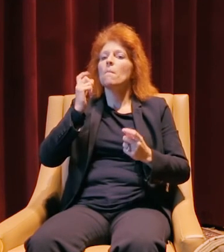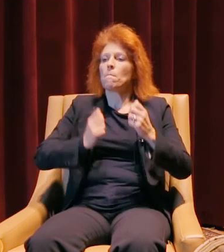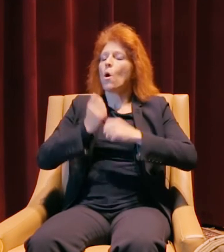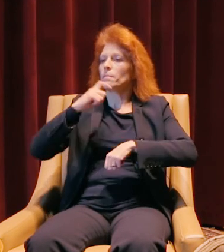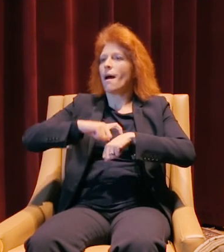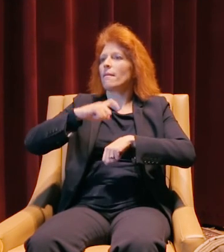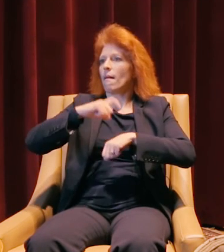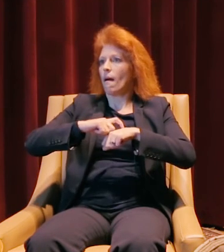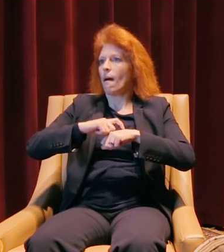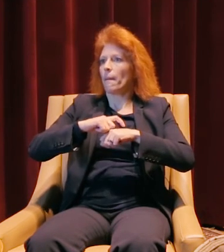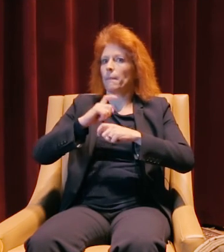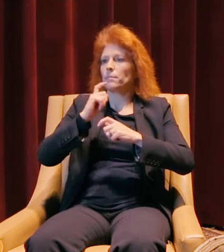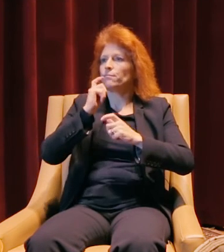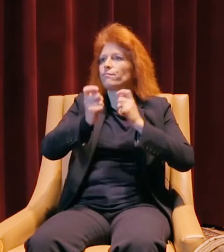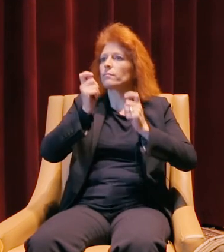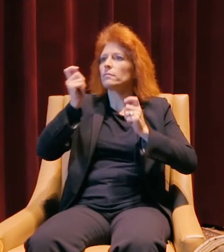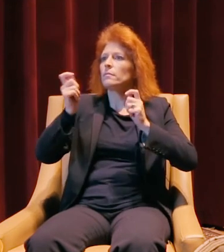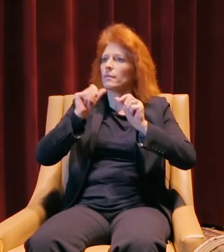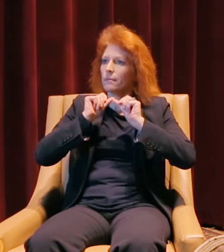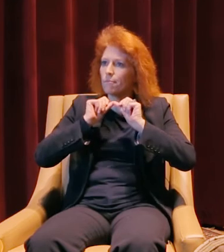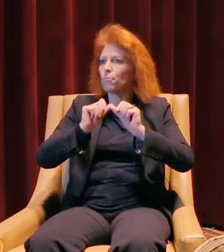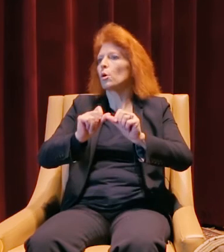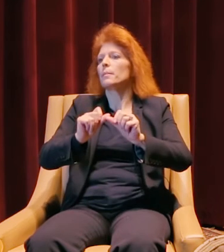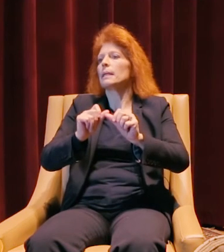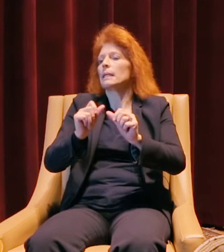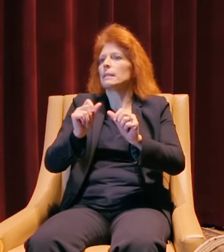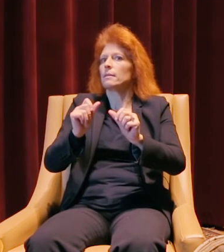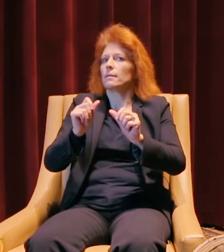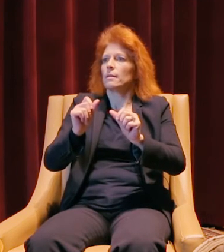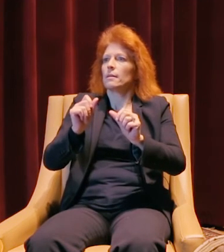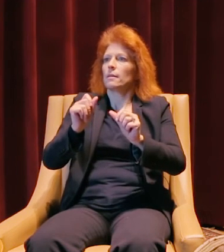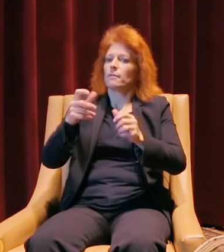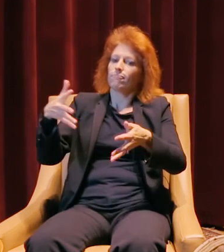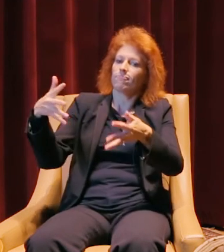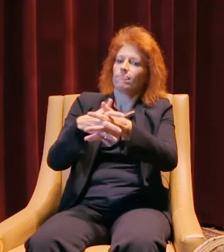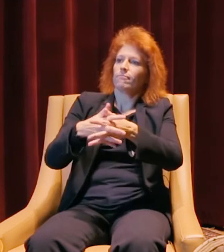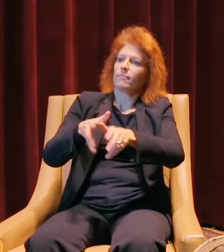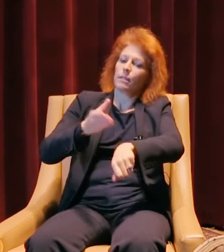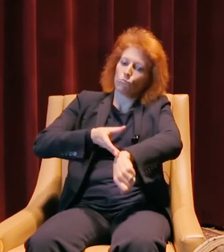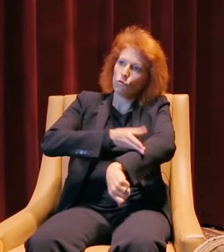to making a permanent long-lasting impression and improvement to our world.